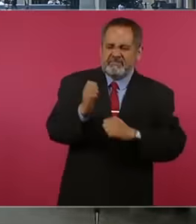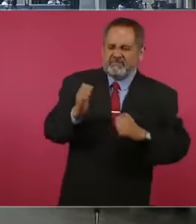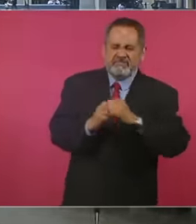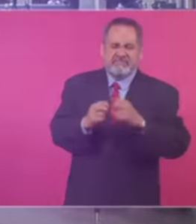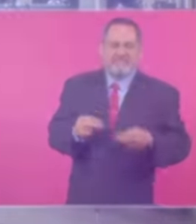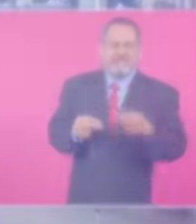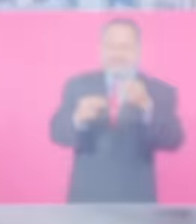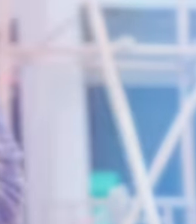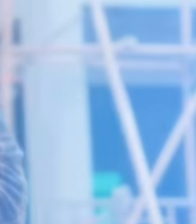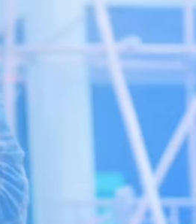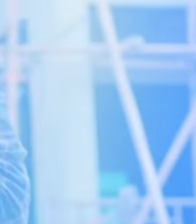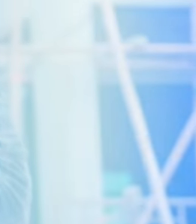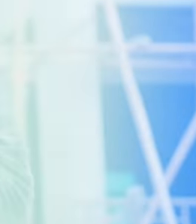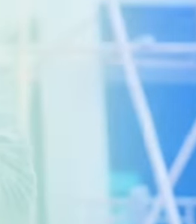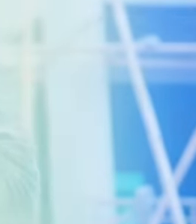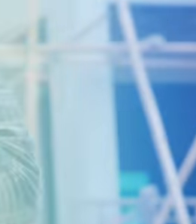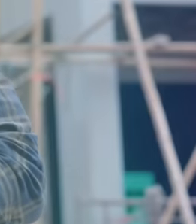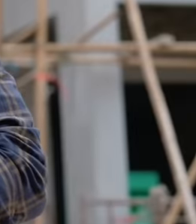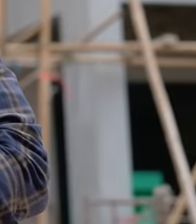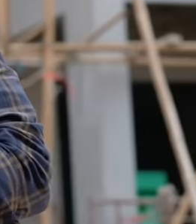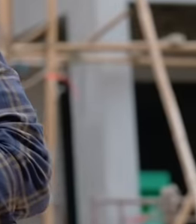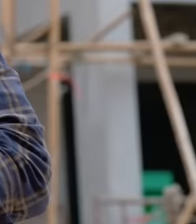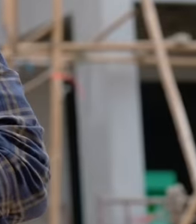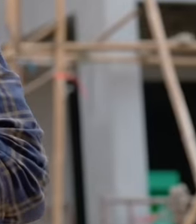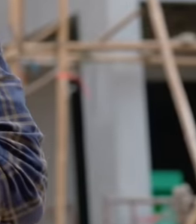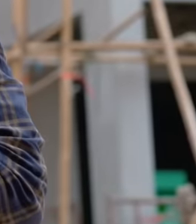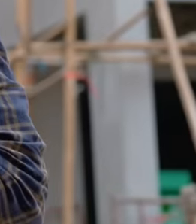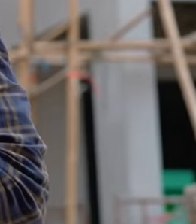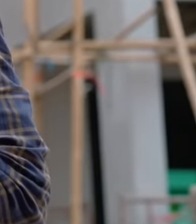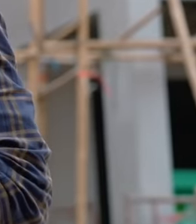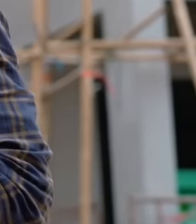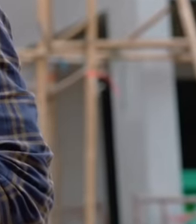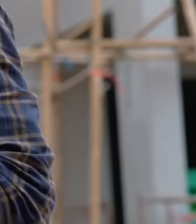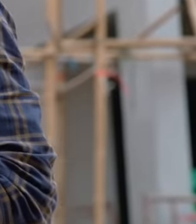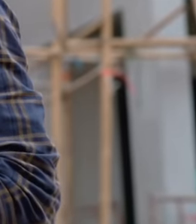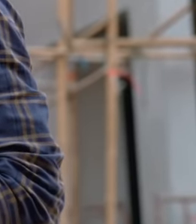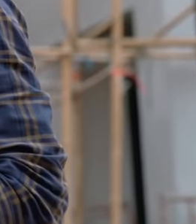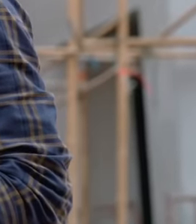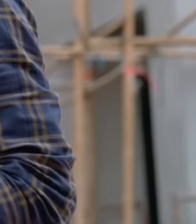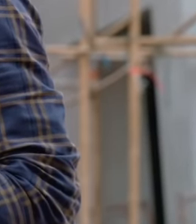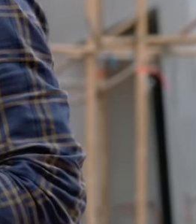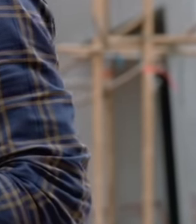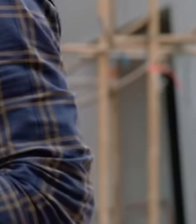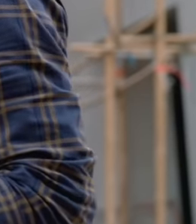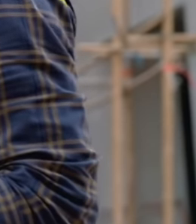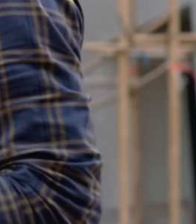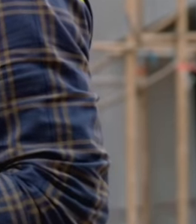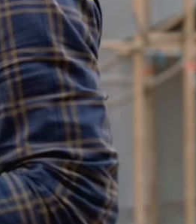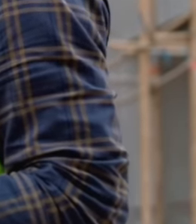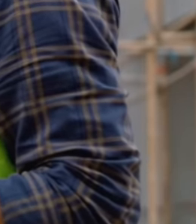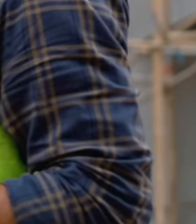manage them from here promising them work promising them housing there and what they don't know